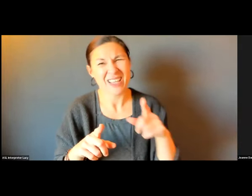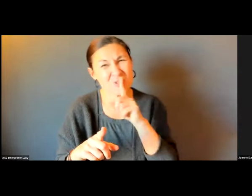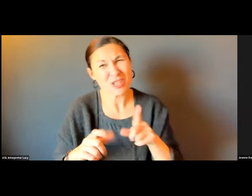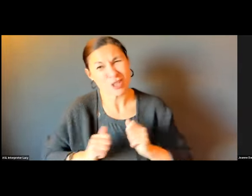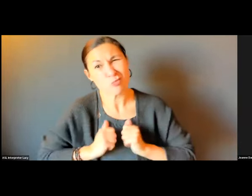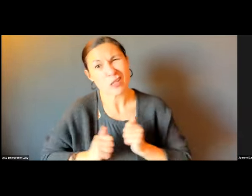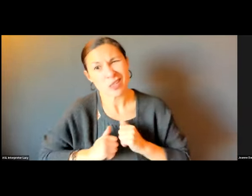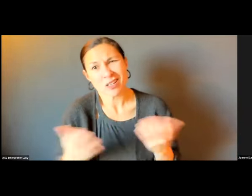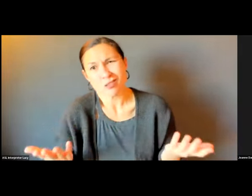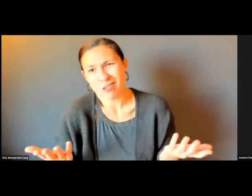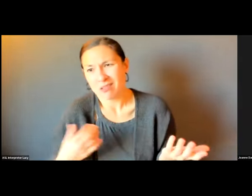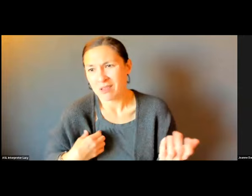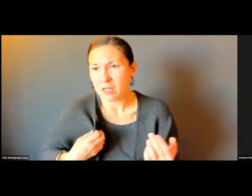BOTTOM LINE.